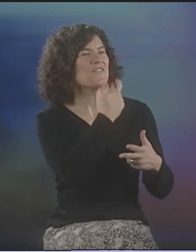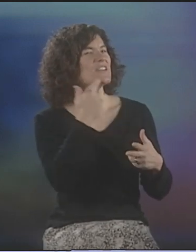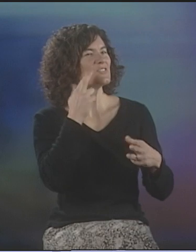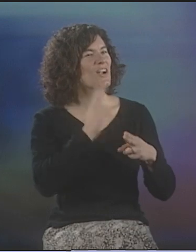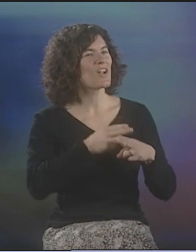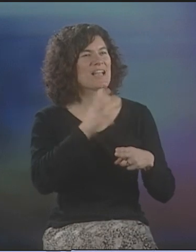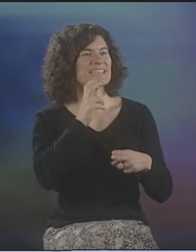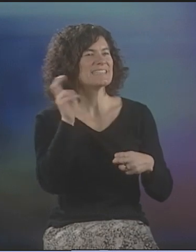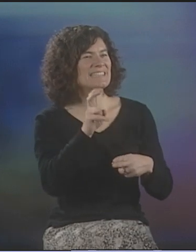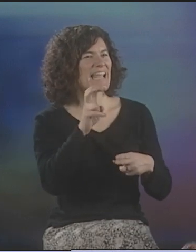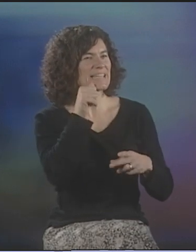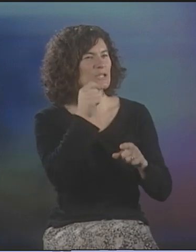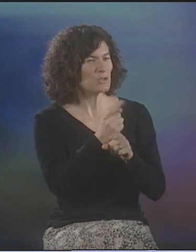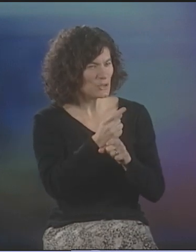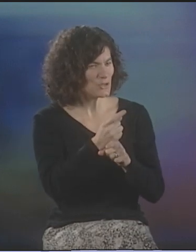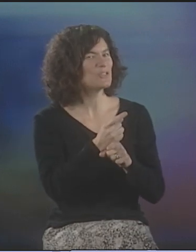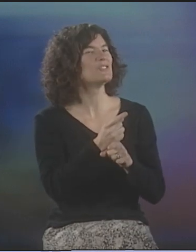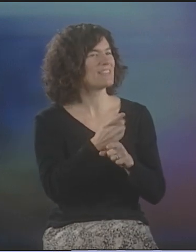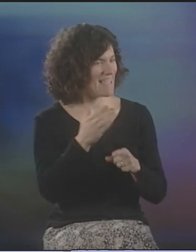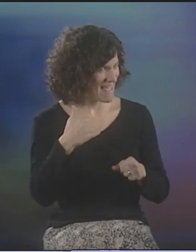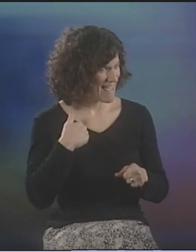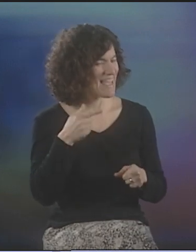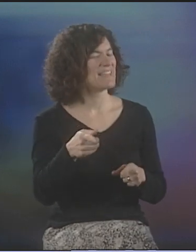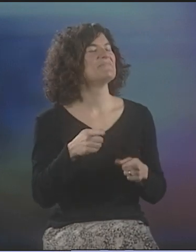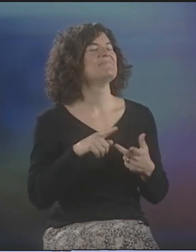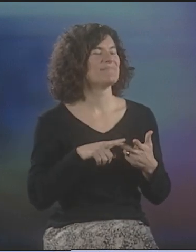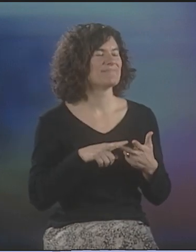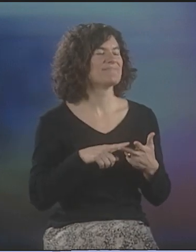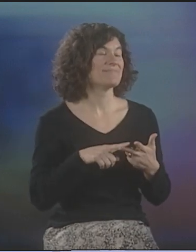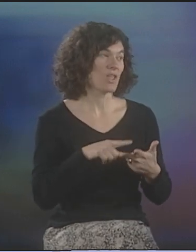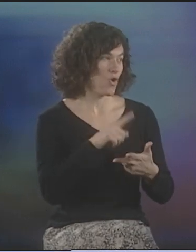CALLED SNAKE SISTERS. THEY HAD PERFORMANCES ALSO.